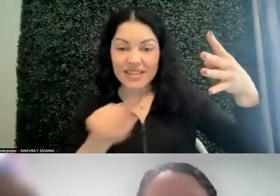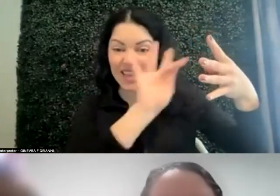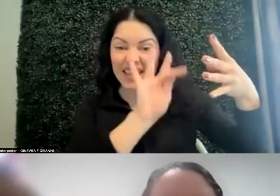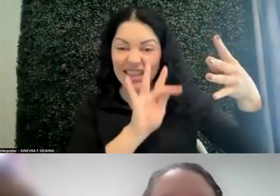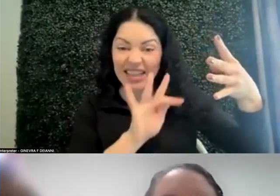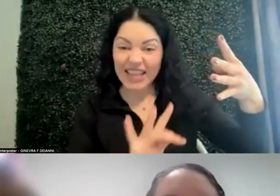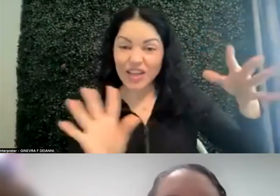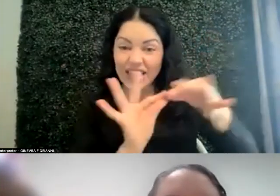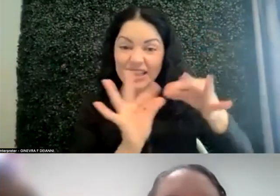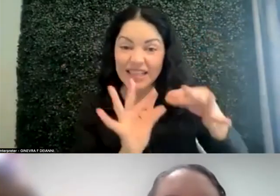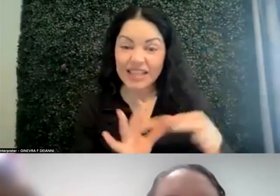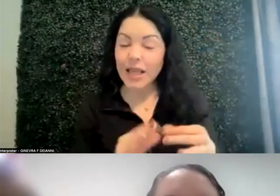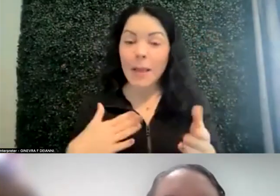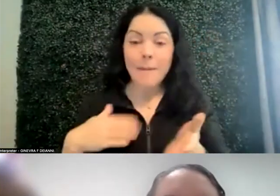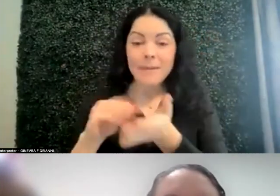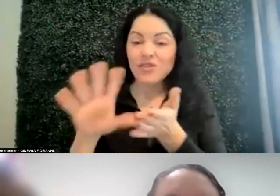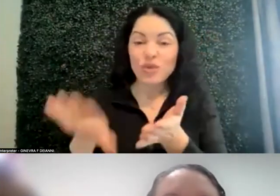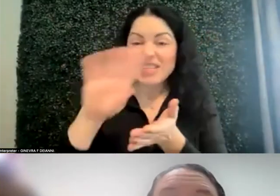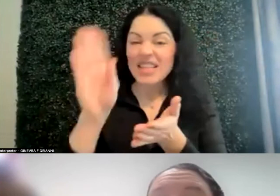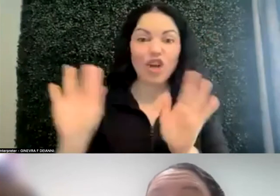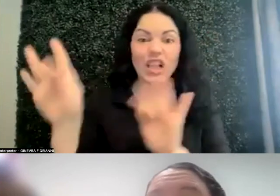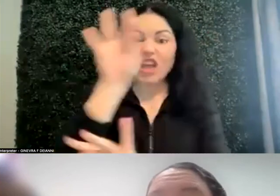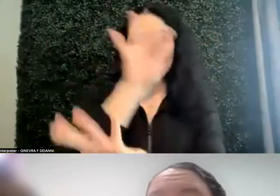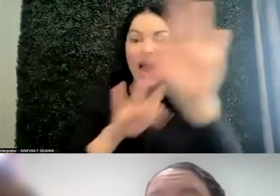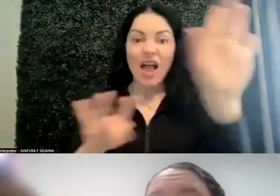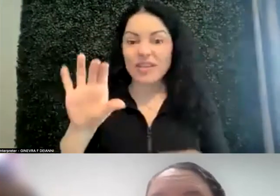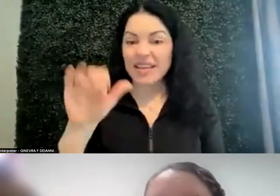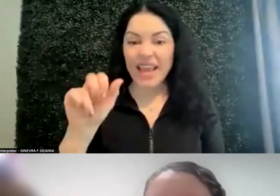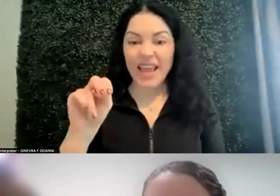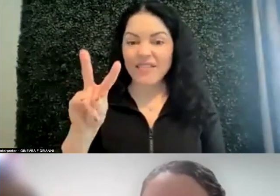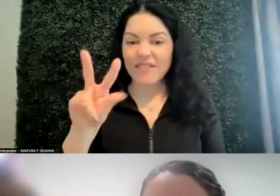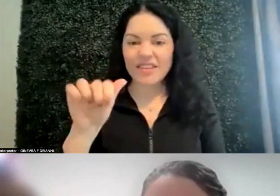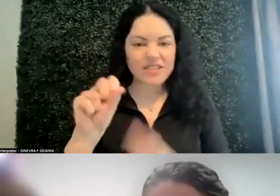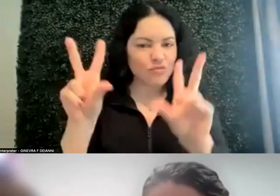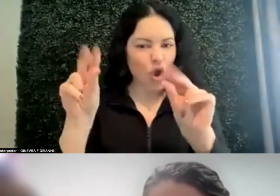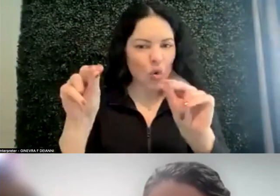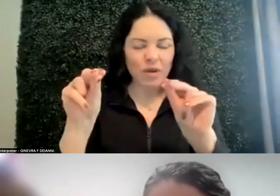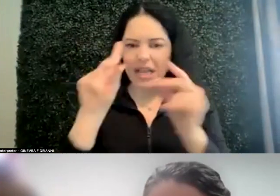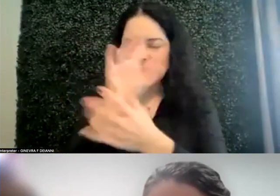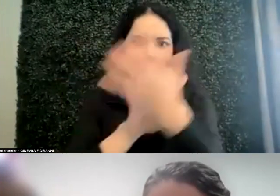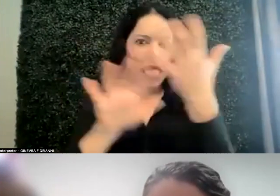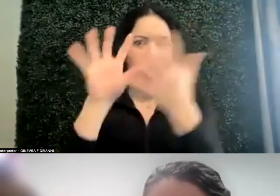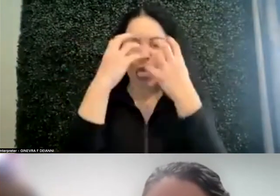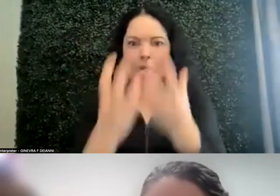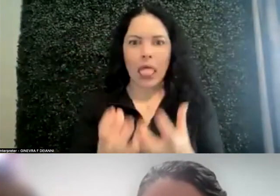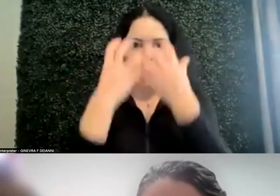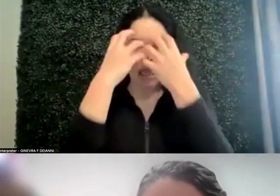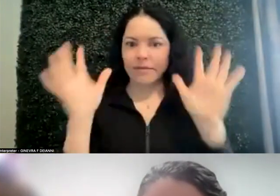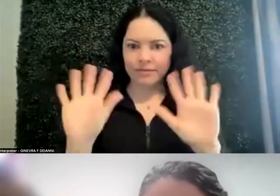My students never clicked around. I was just like you will get-- no, this is organized well but one of you will feel like you're lost.